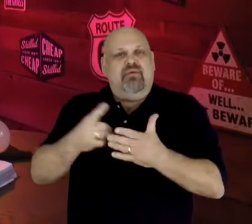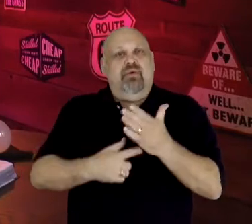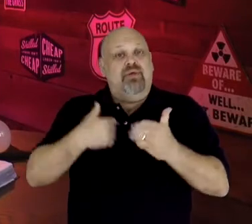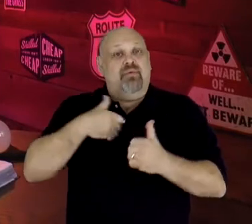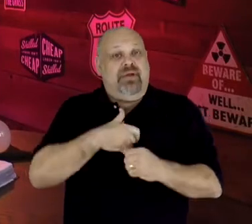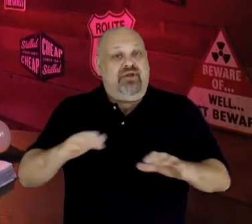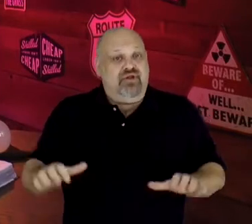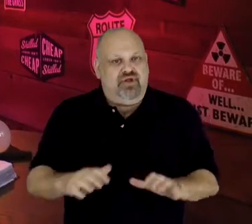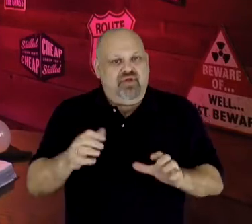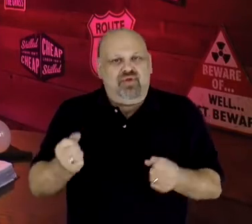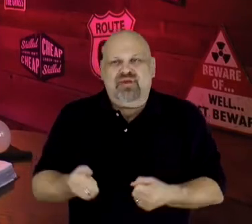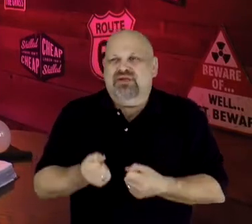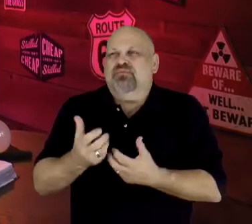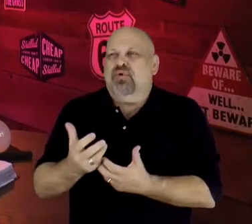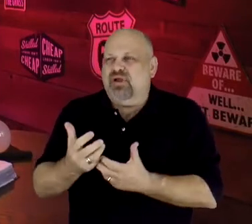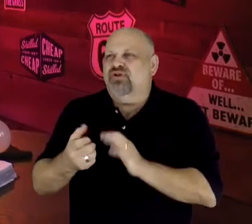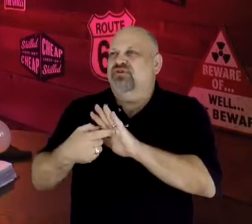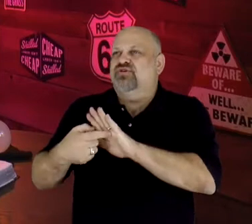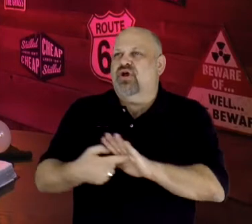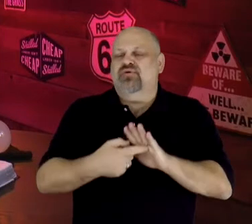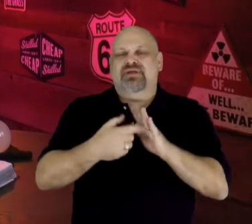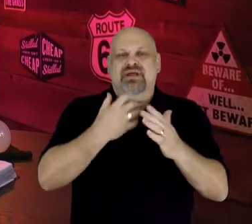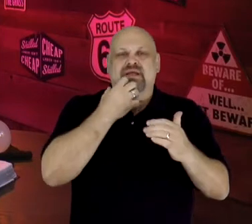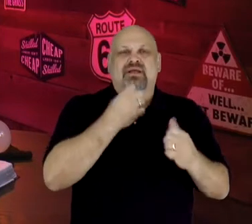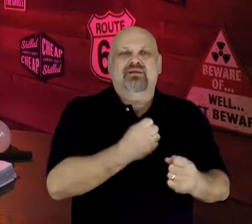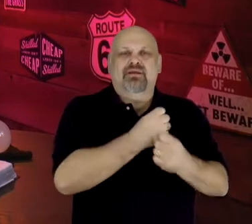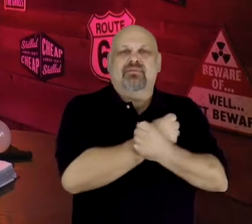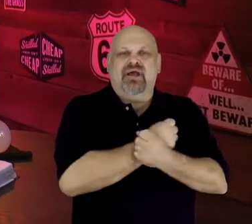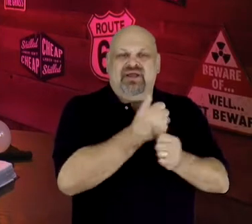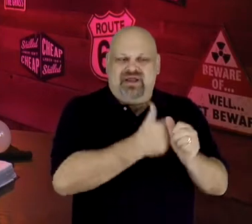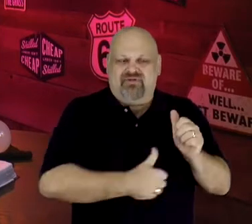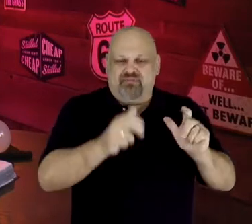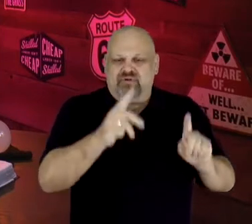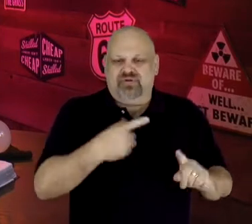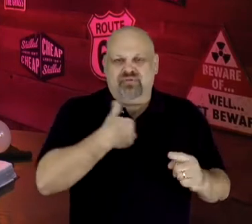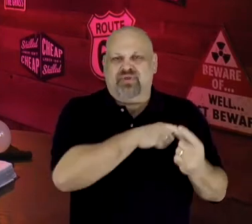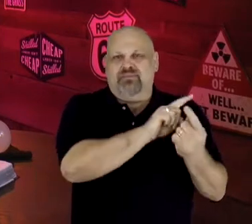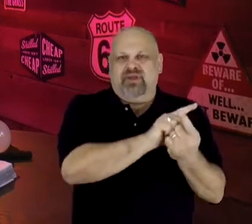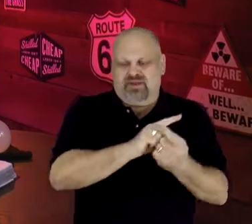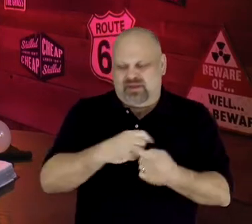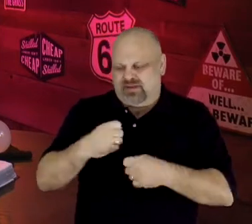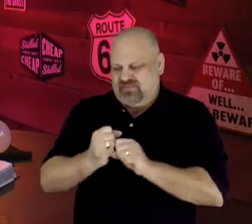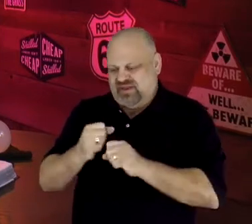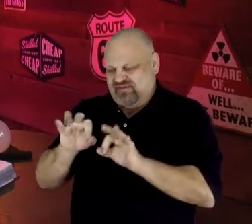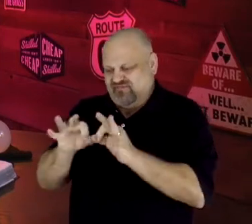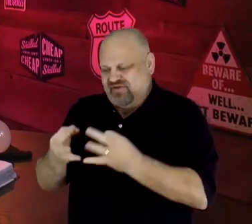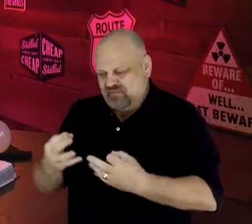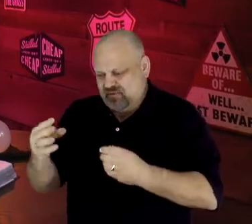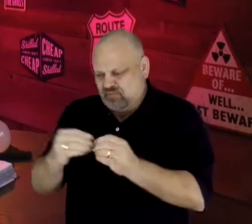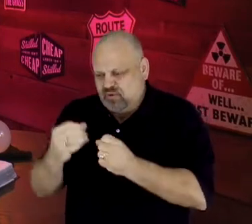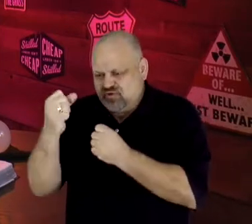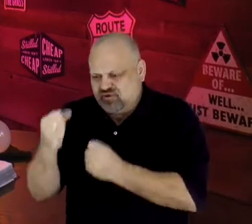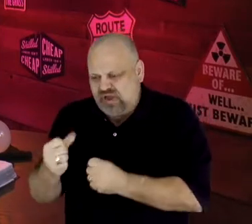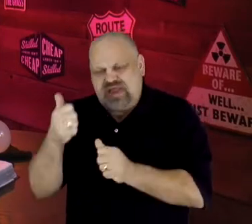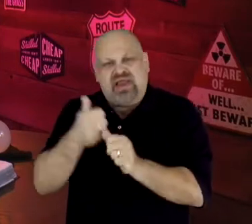expresses compassion toward everyone we meet, strengthen families in every season of life,